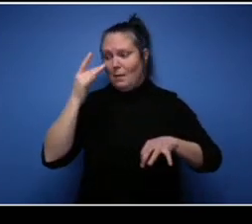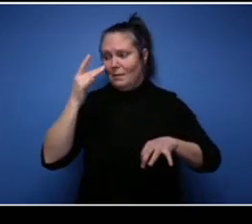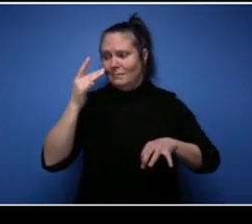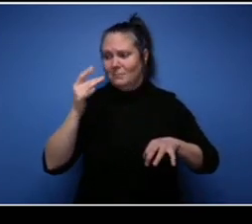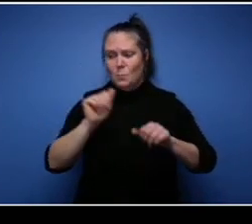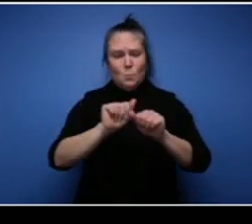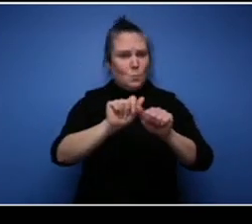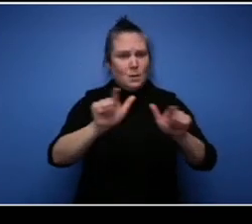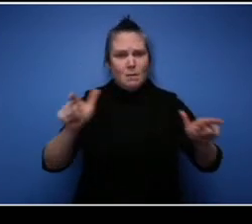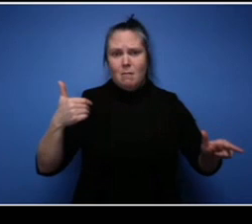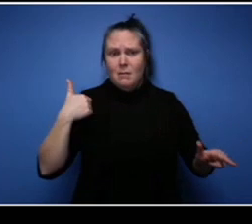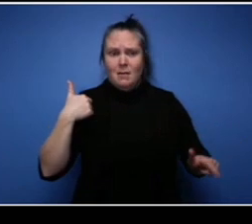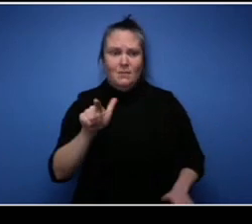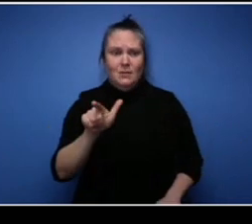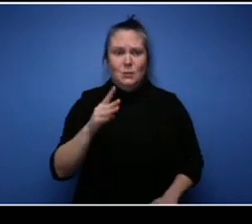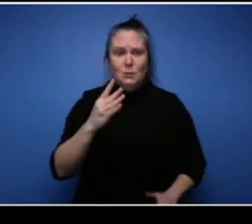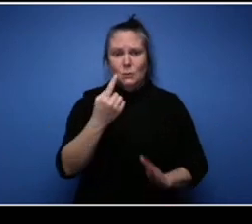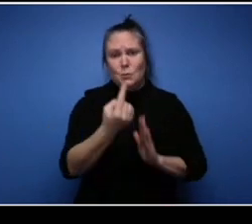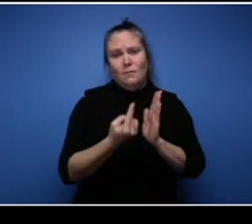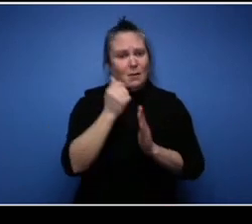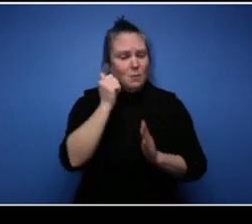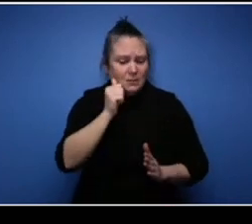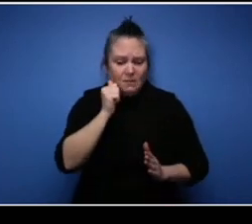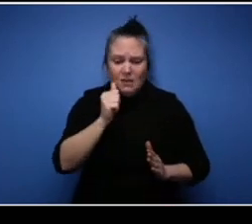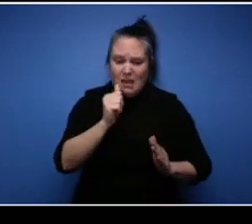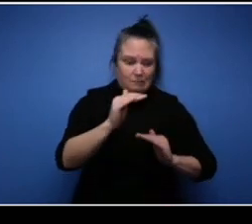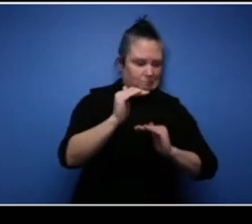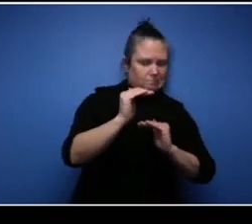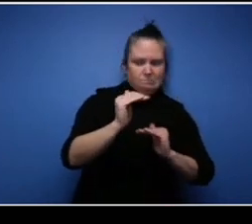and do what we need to do, it's just how you manage that time is what's going to separate